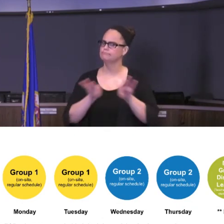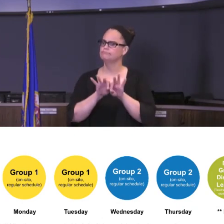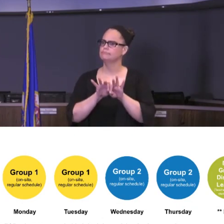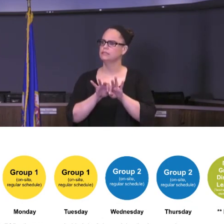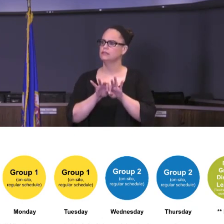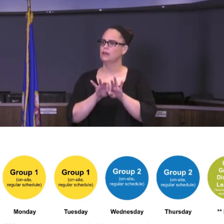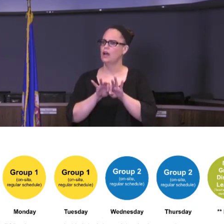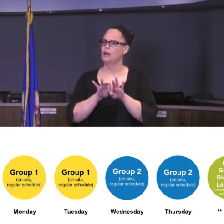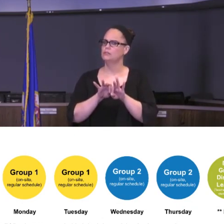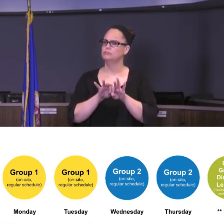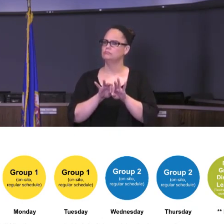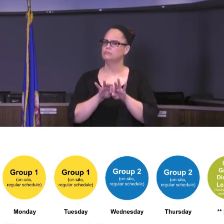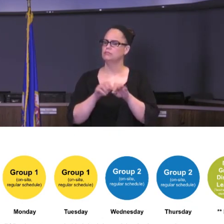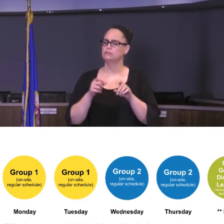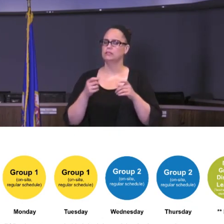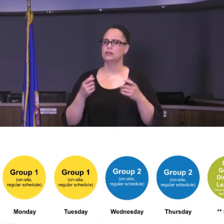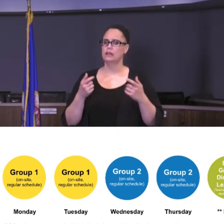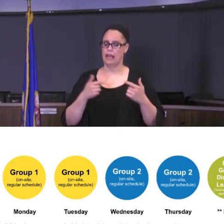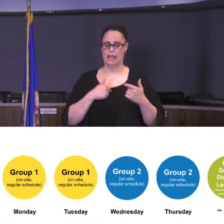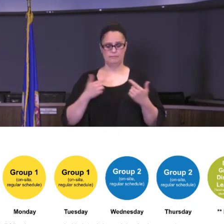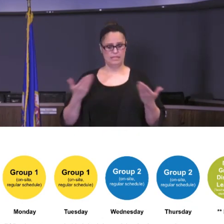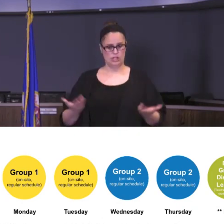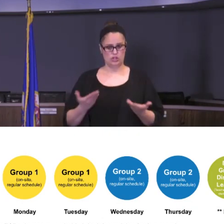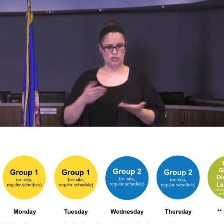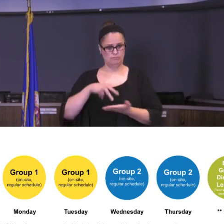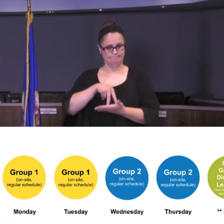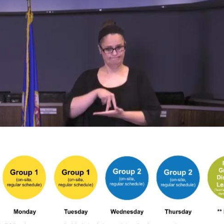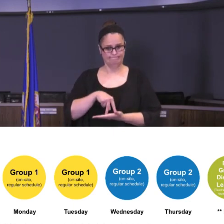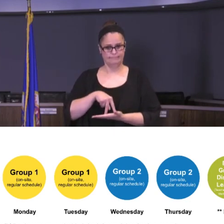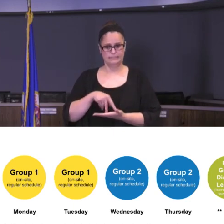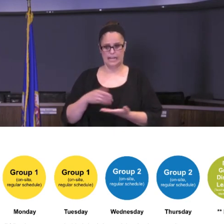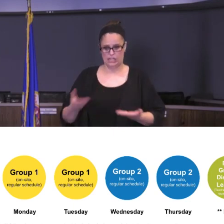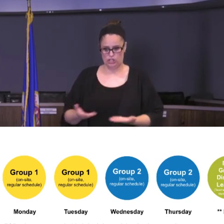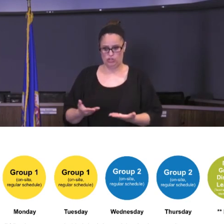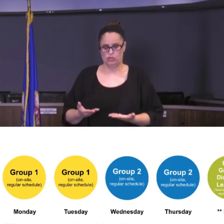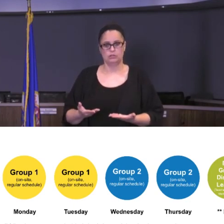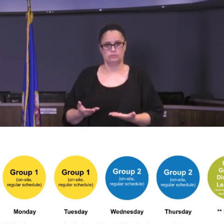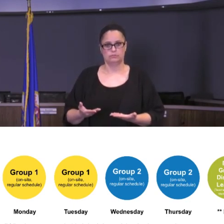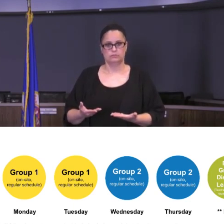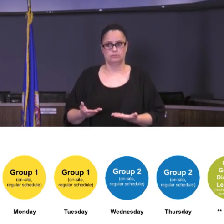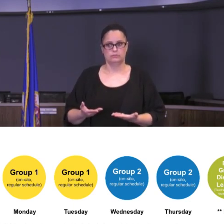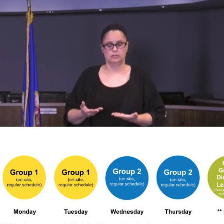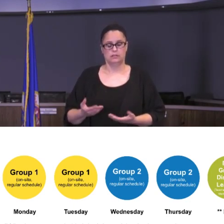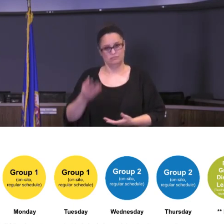tonight, I am standing here before you tonight saying that distance learning is going to be part of our future come September